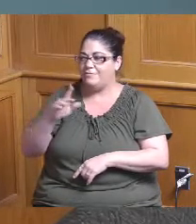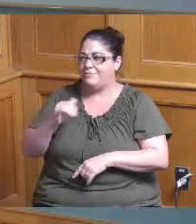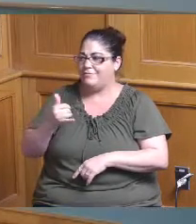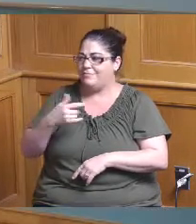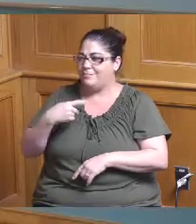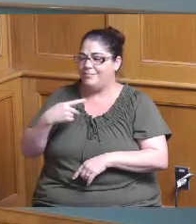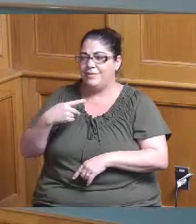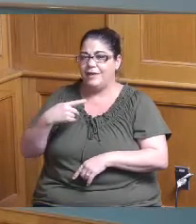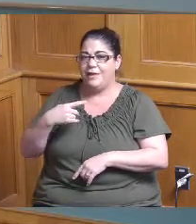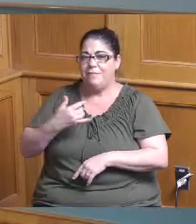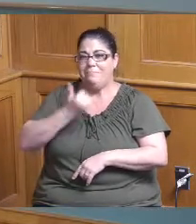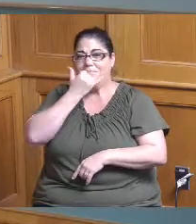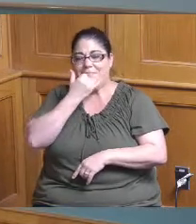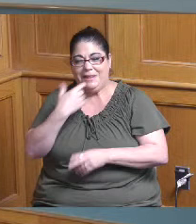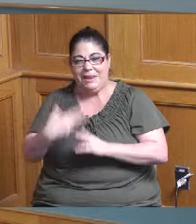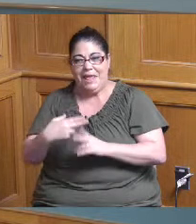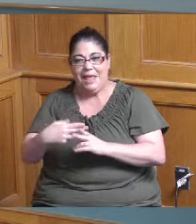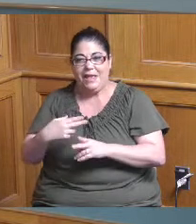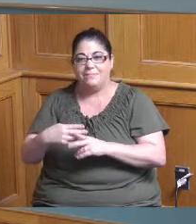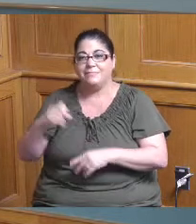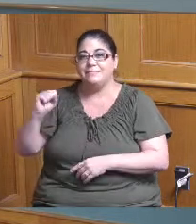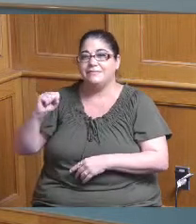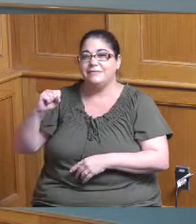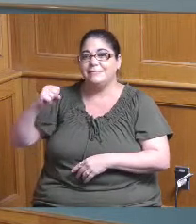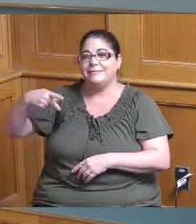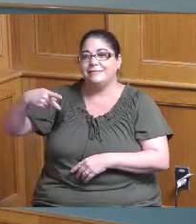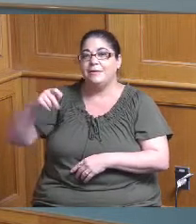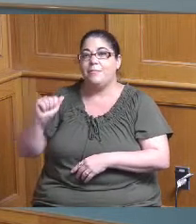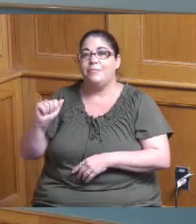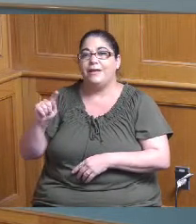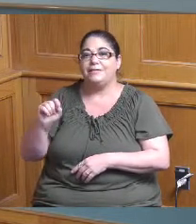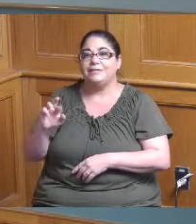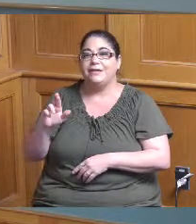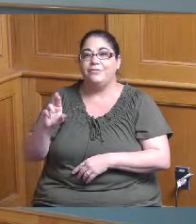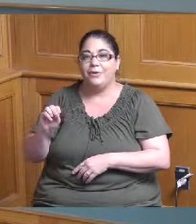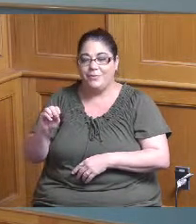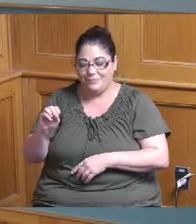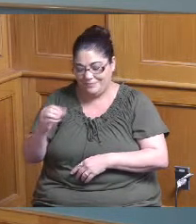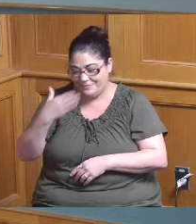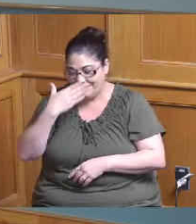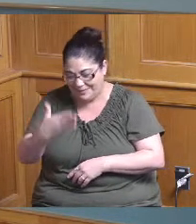by an extra cons consciousness welcome good afternoon good afternoon